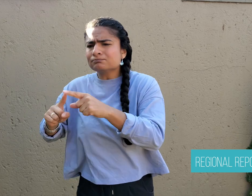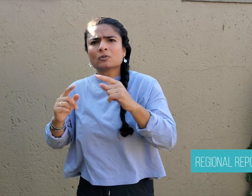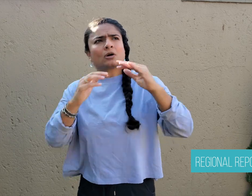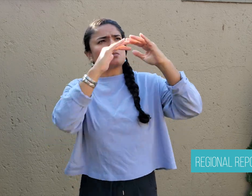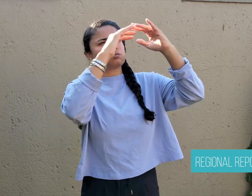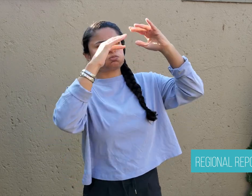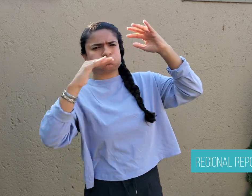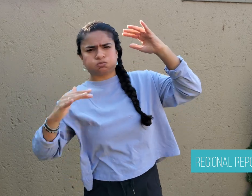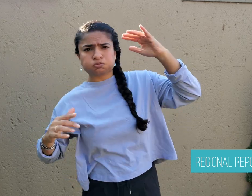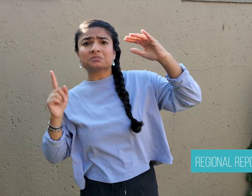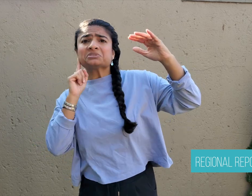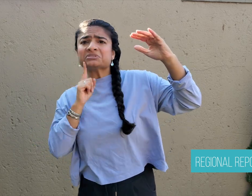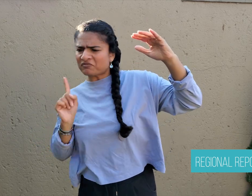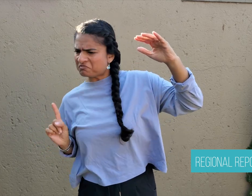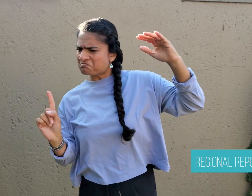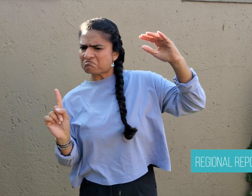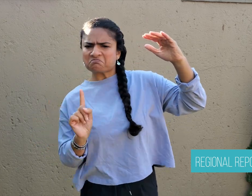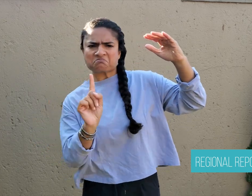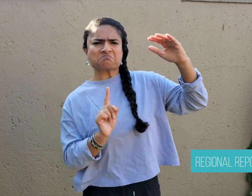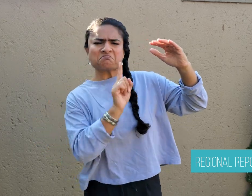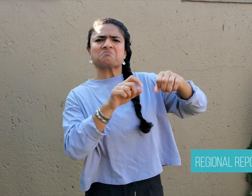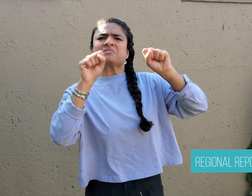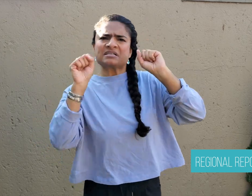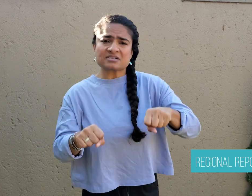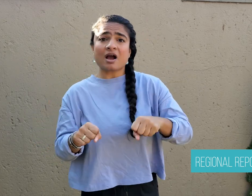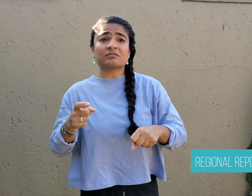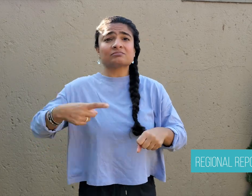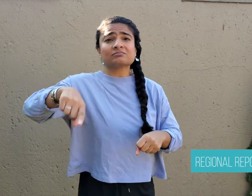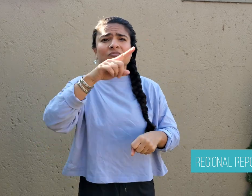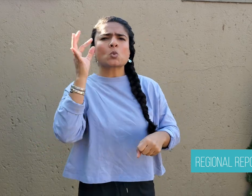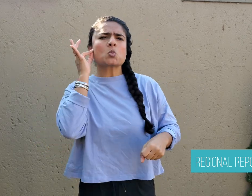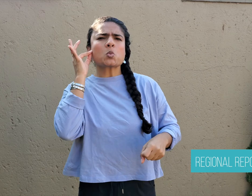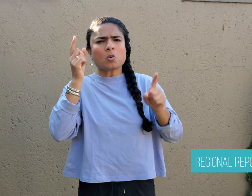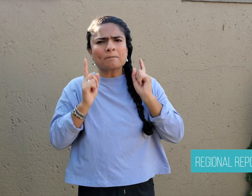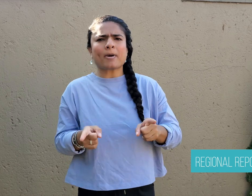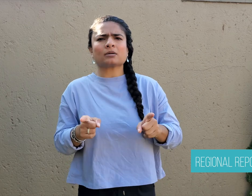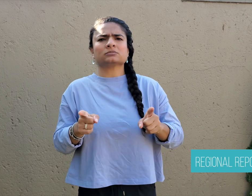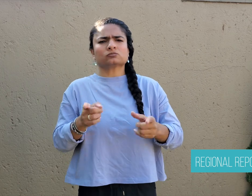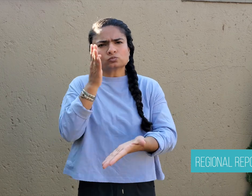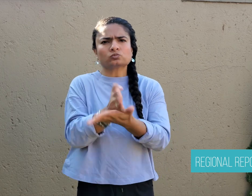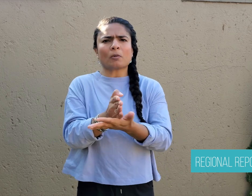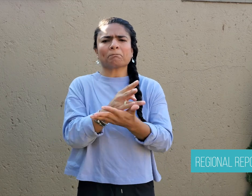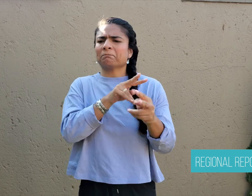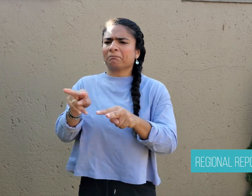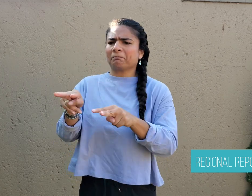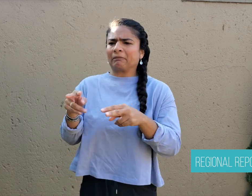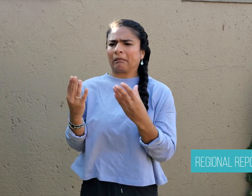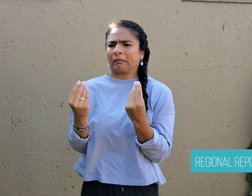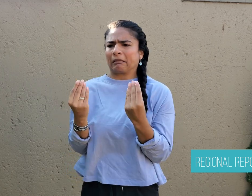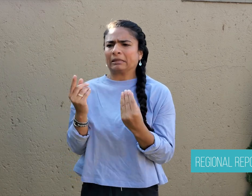a doctor or anything they wish to become. The hearing